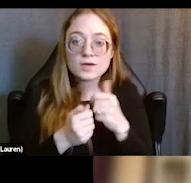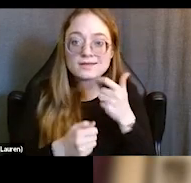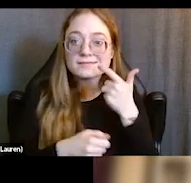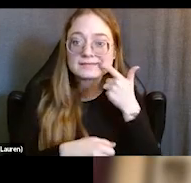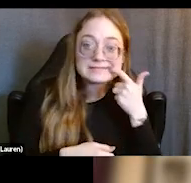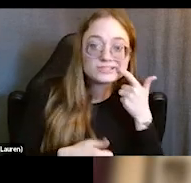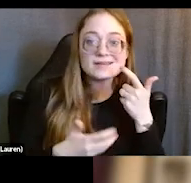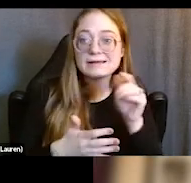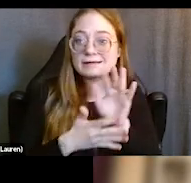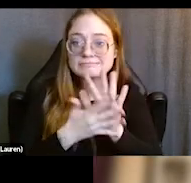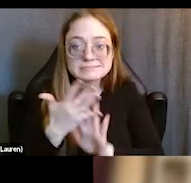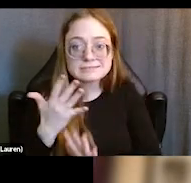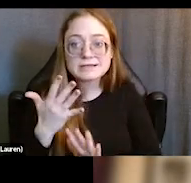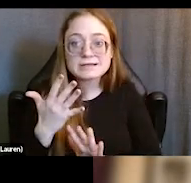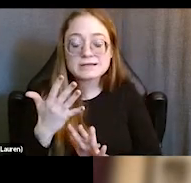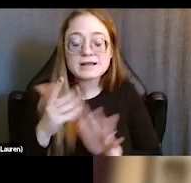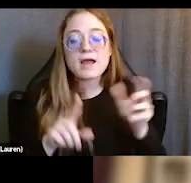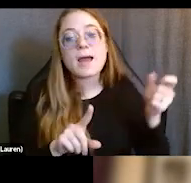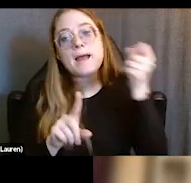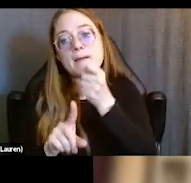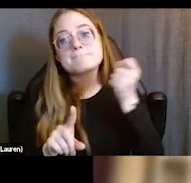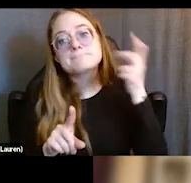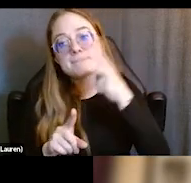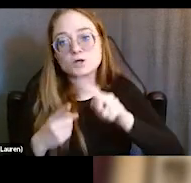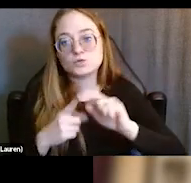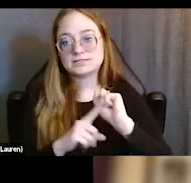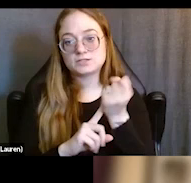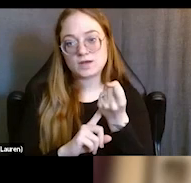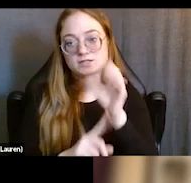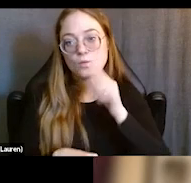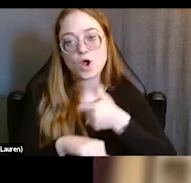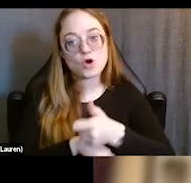are being put back into situations that exacerbate those issues